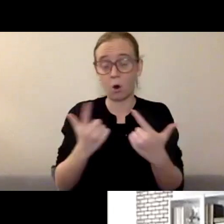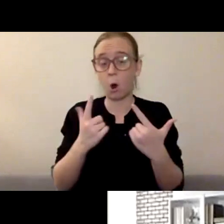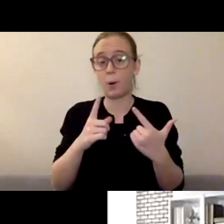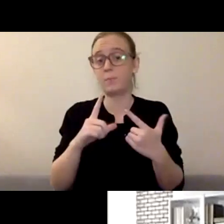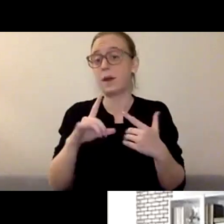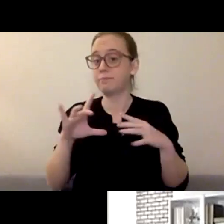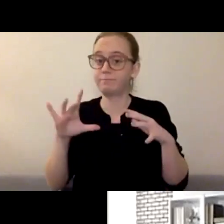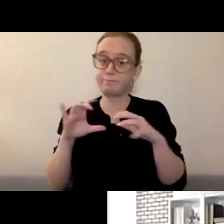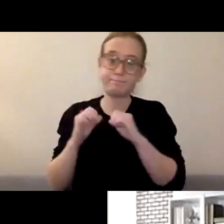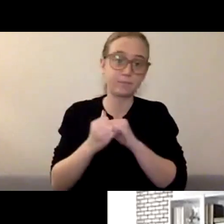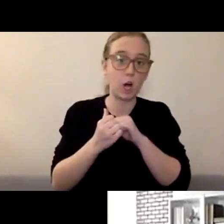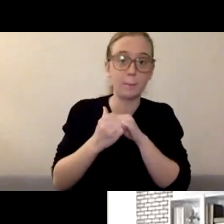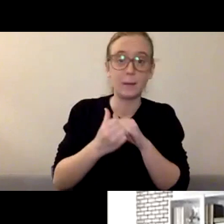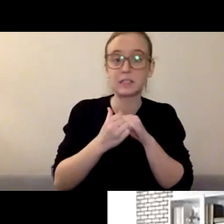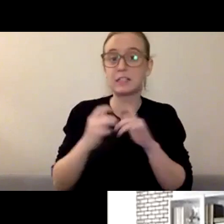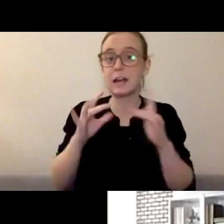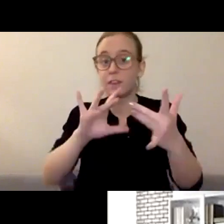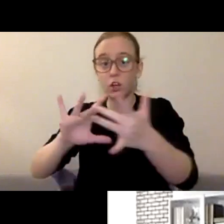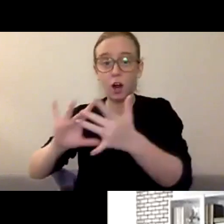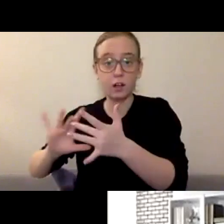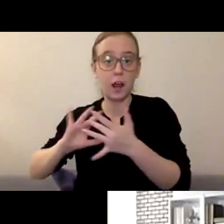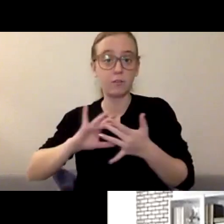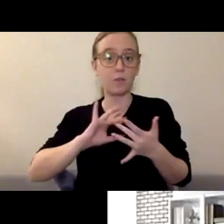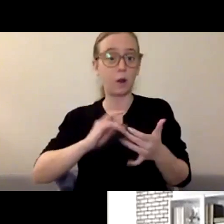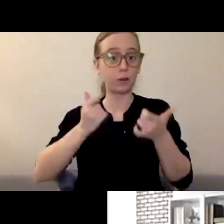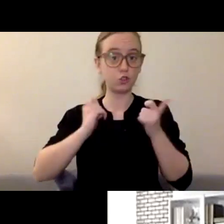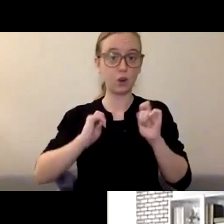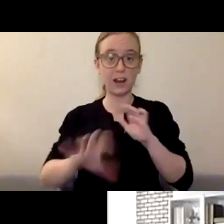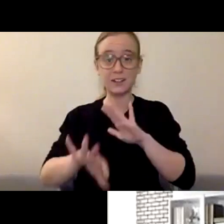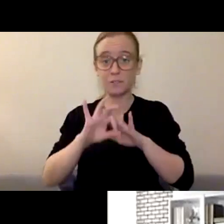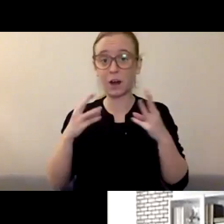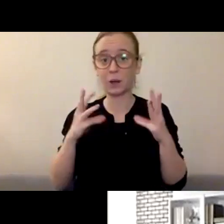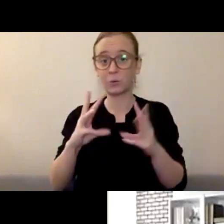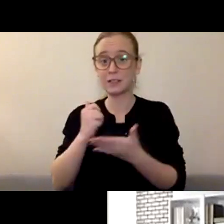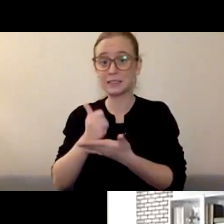to really reach that hand out and reach a hand up, because that's hard too, that's hard to ask for help.